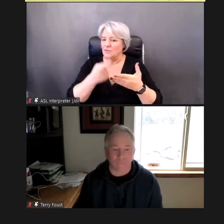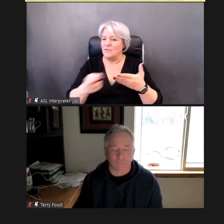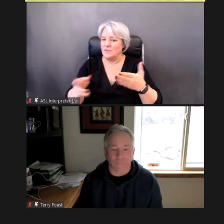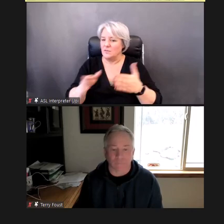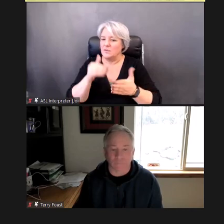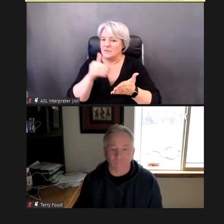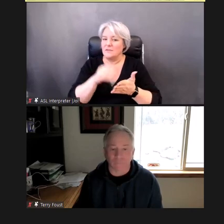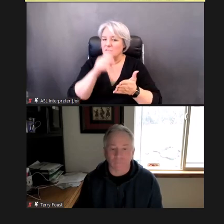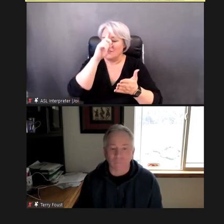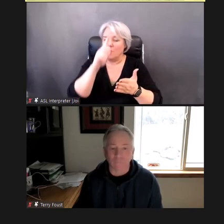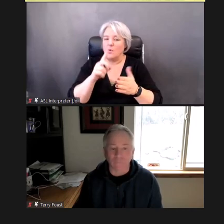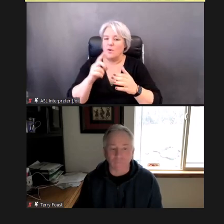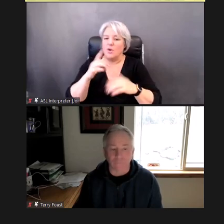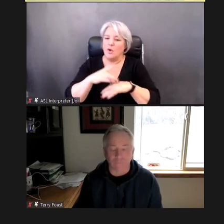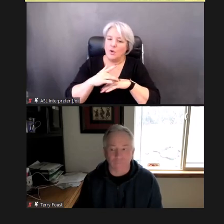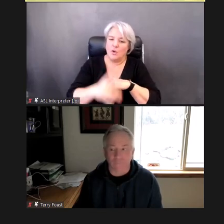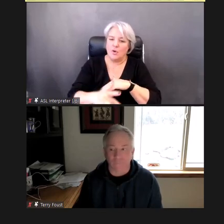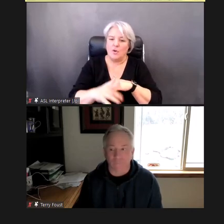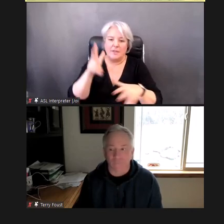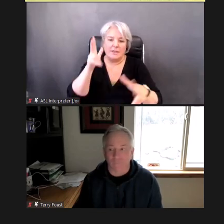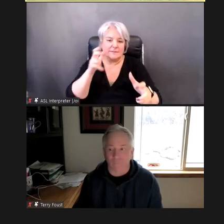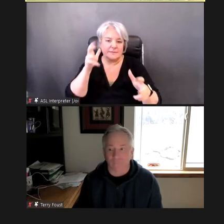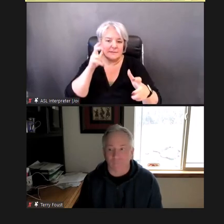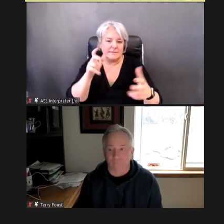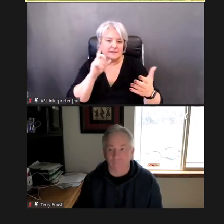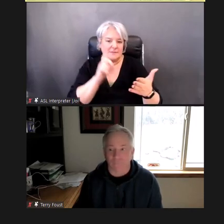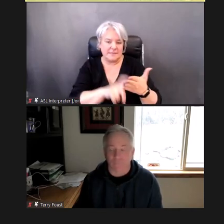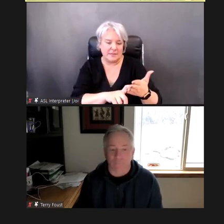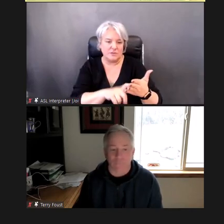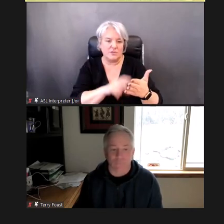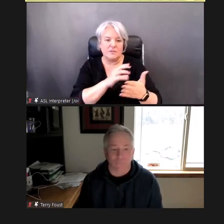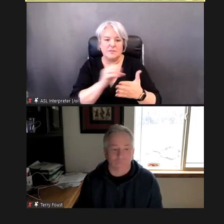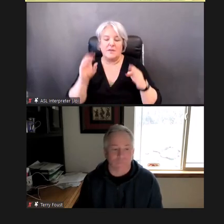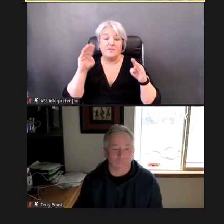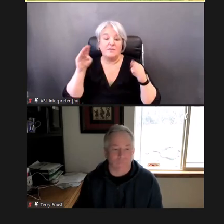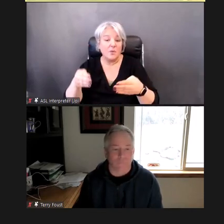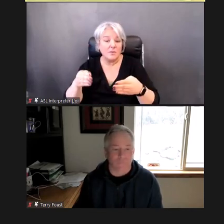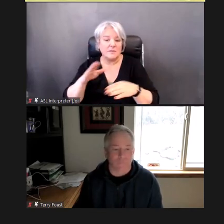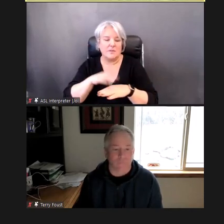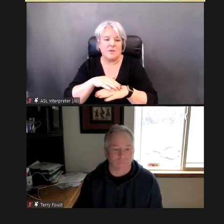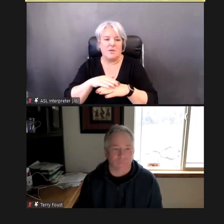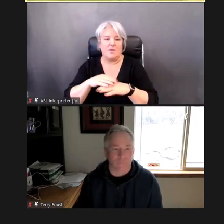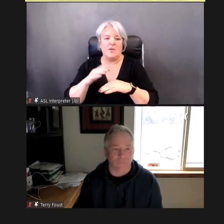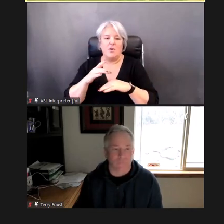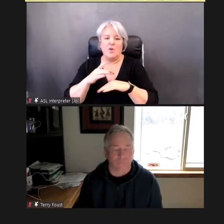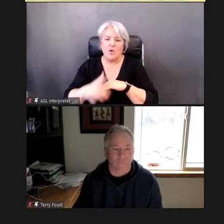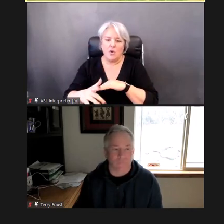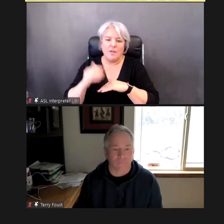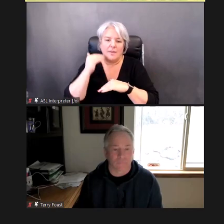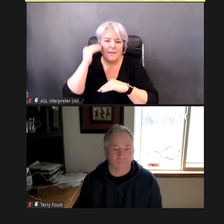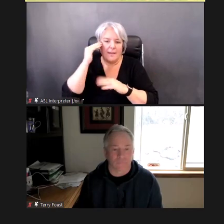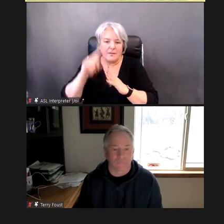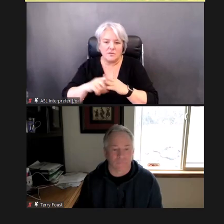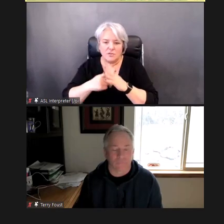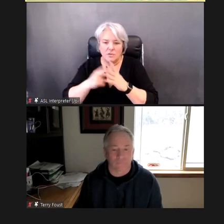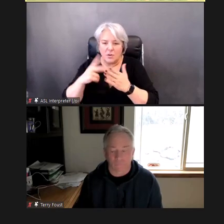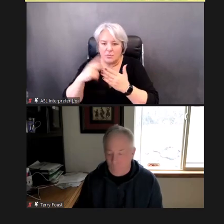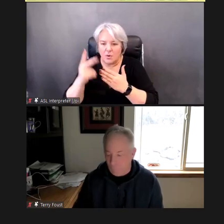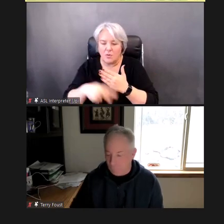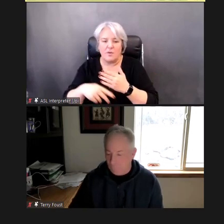with a focus on supporting early Head Start, and Head Start program staff in implementing evidence-based hearing screening